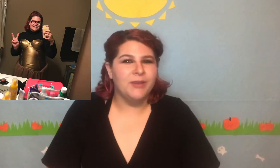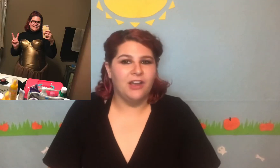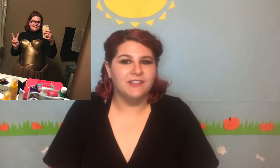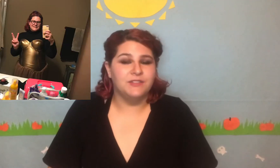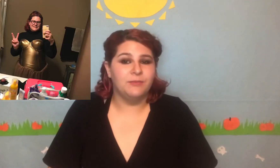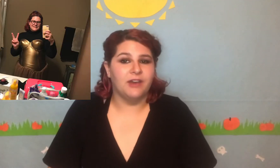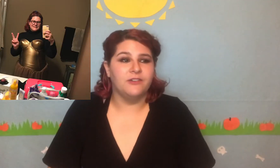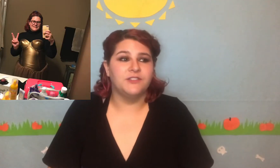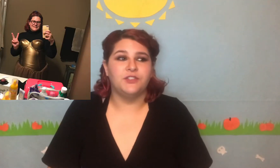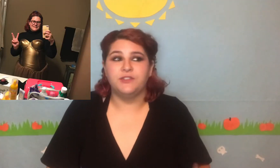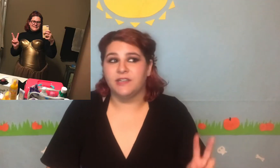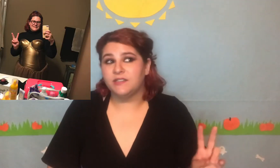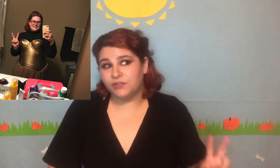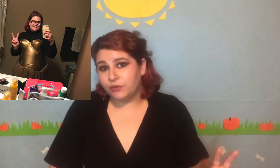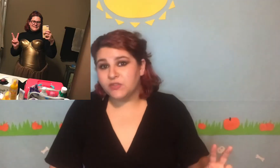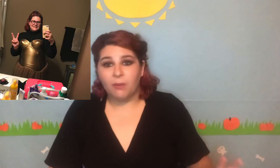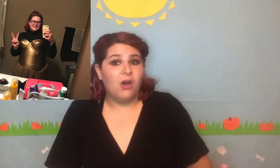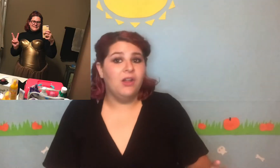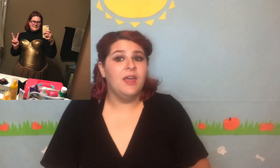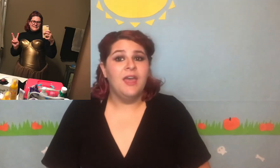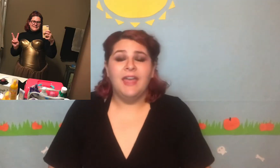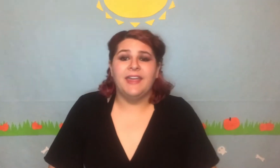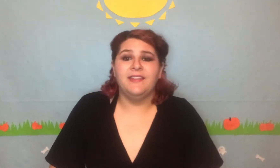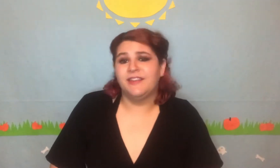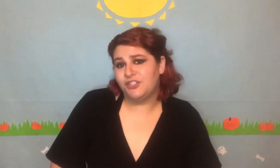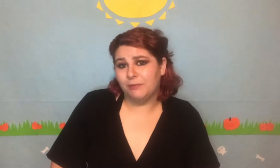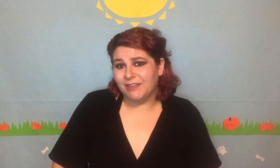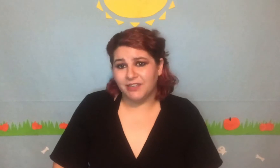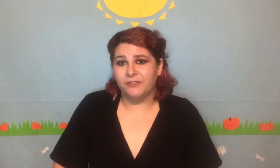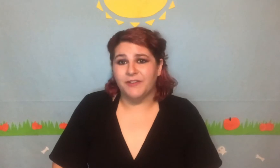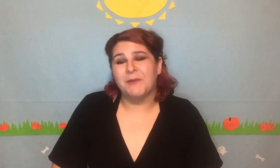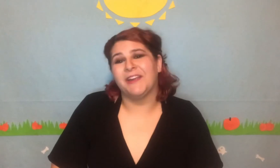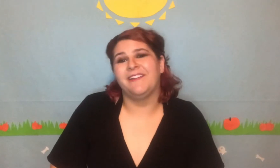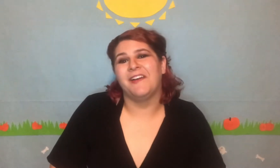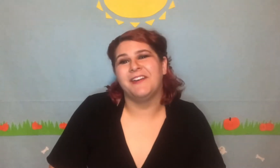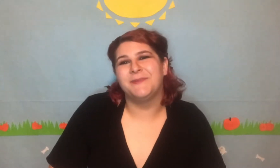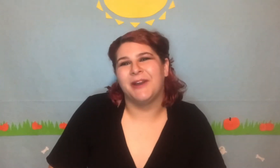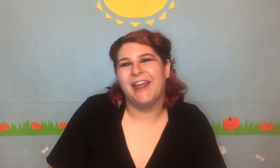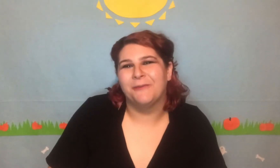costume that was two sizes too small and then sh*t myself in the parking lot of Spirit Halloween.